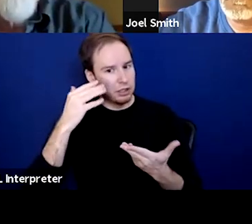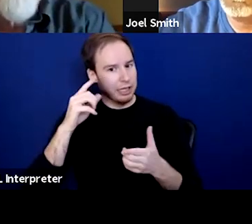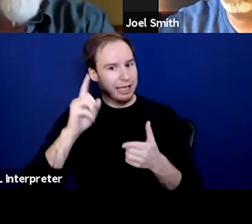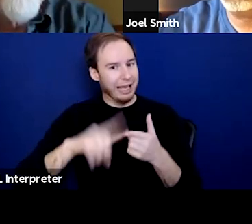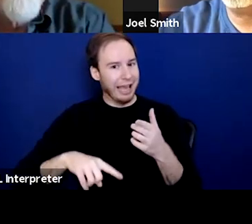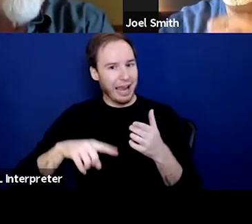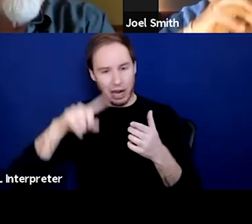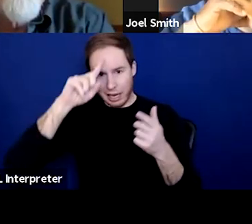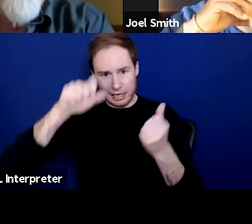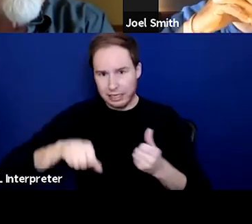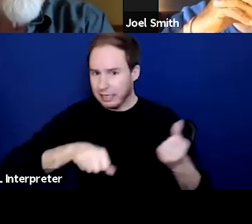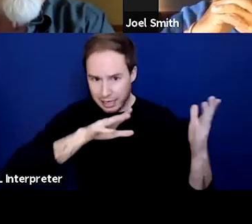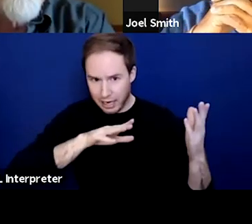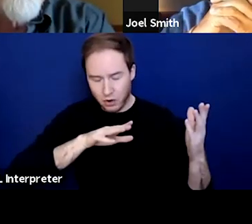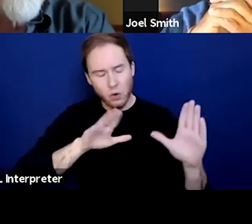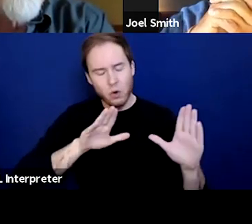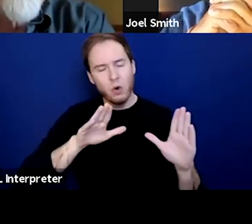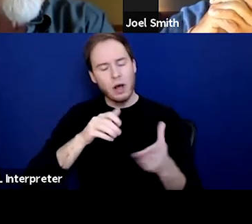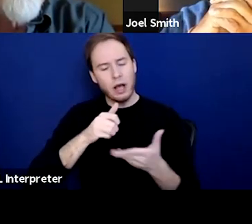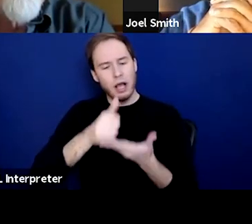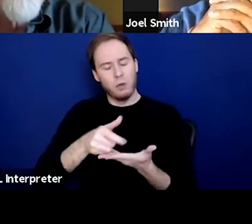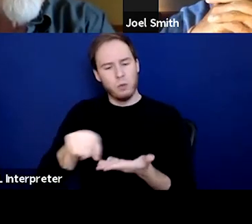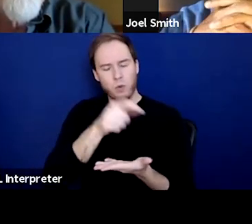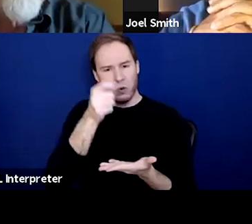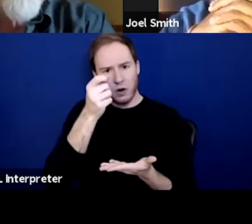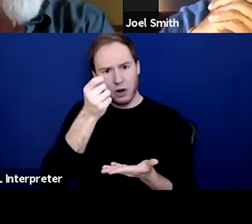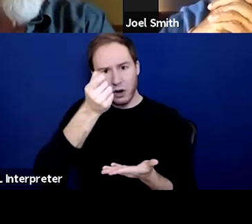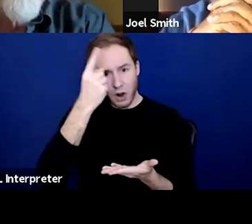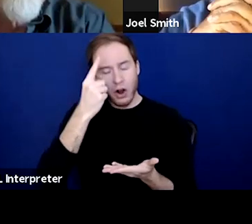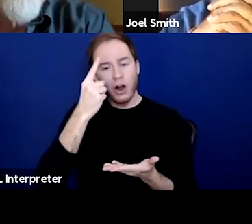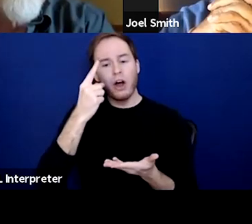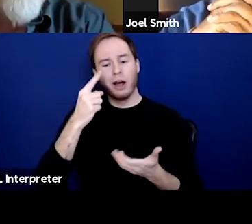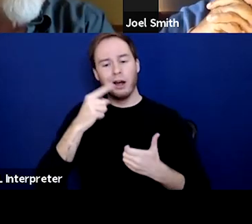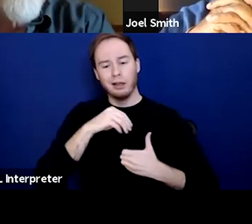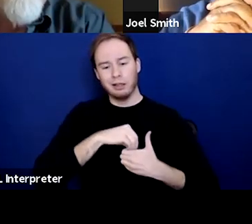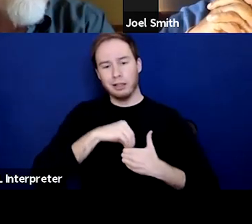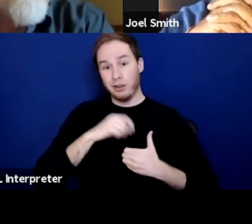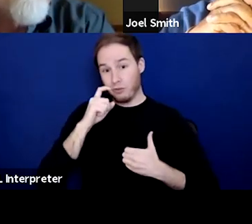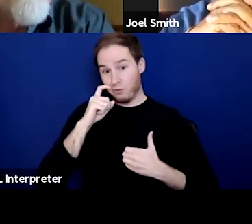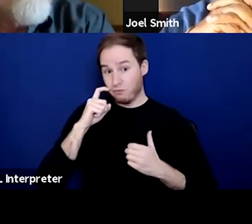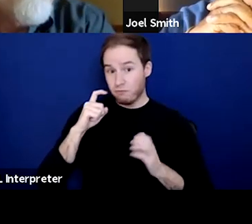But what I'm trying to help you understand is that when you recognize that it's really not your fault